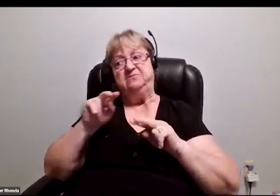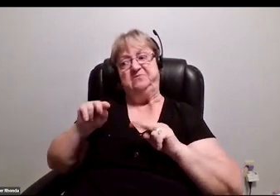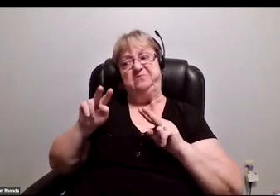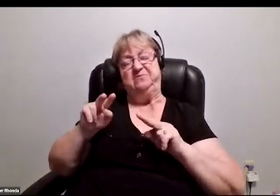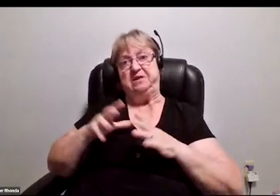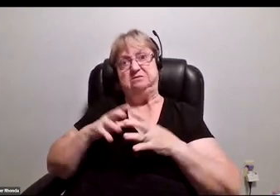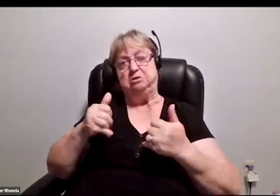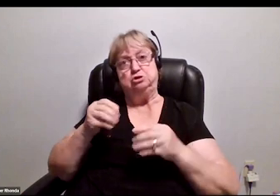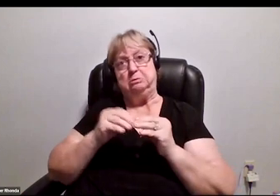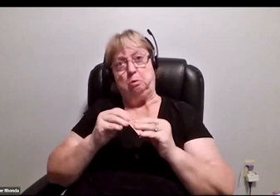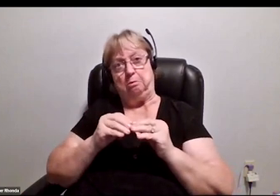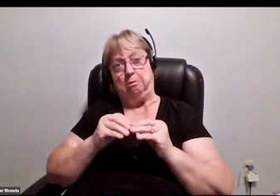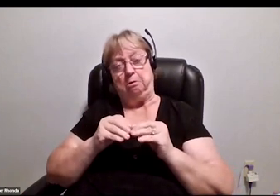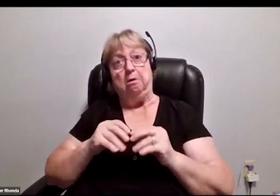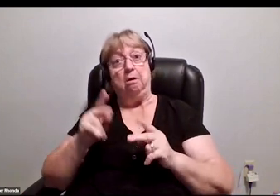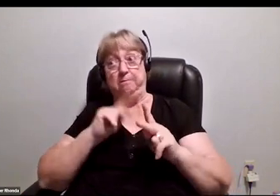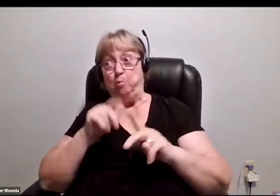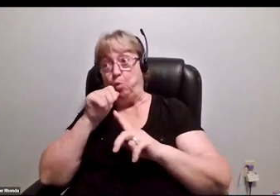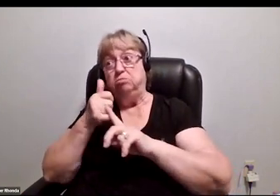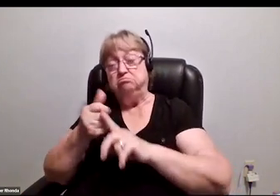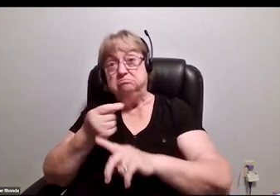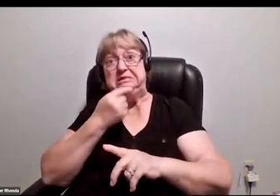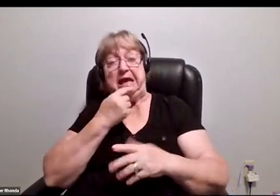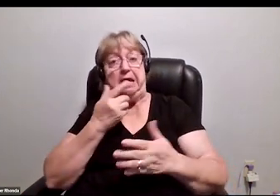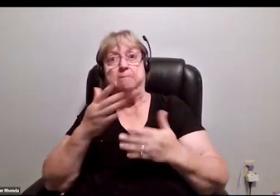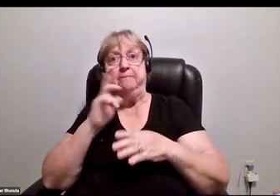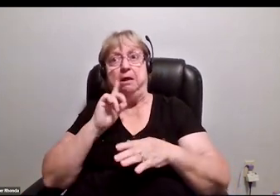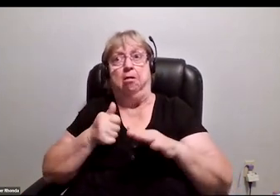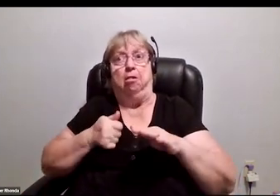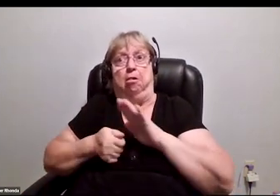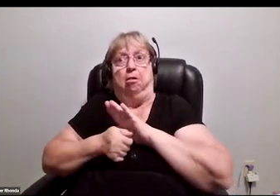that folks who are gay, that made it up there, maybe they were closeted until they got up there,